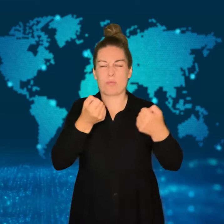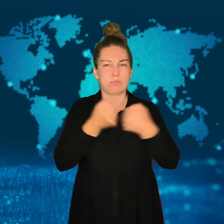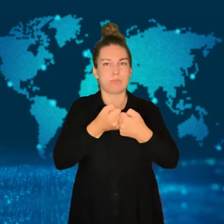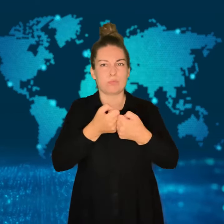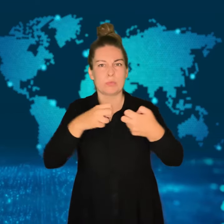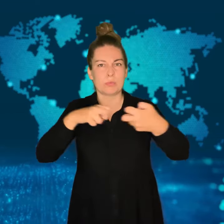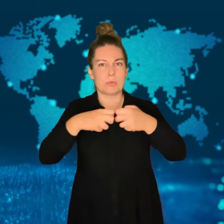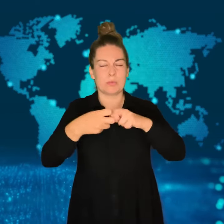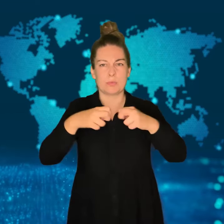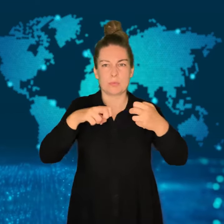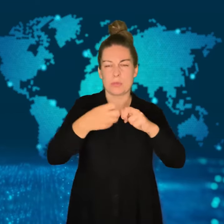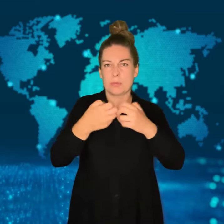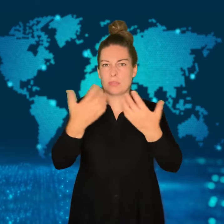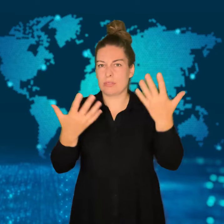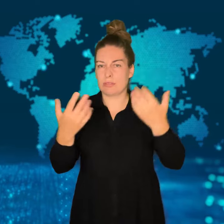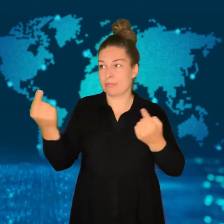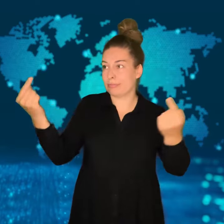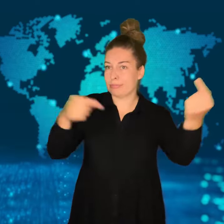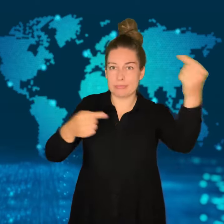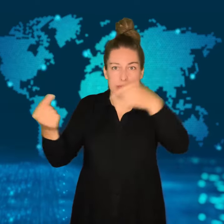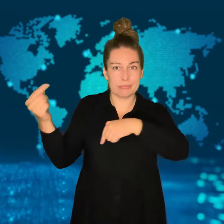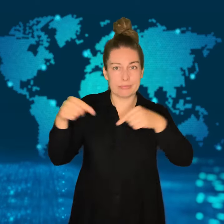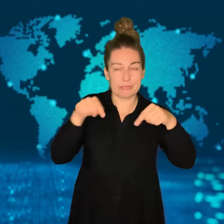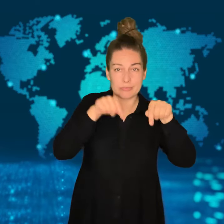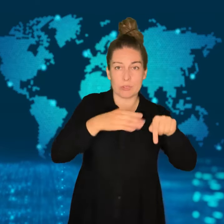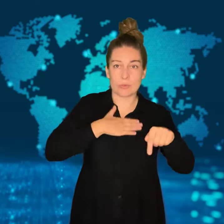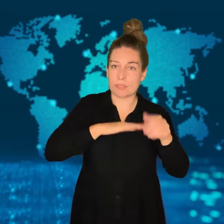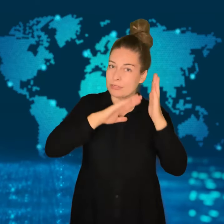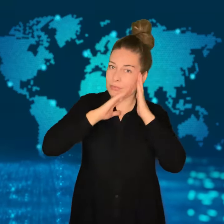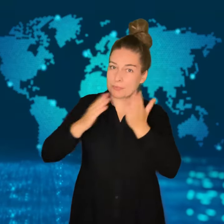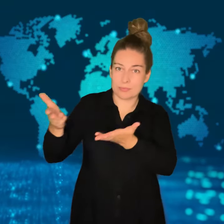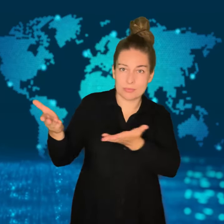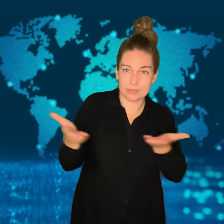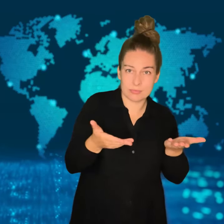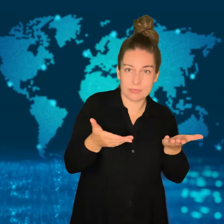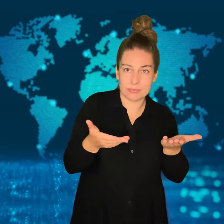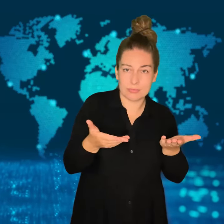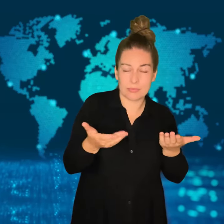and see the city's residents have